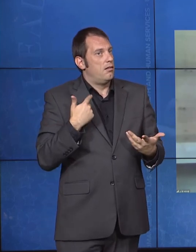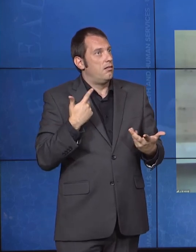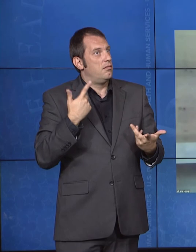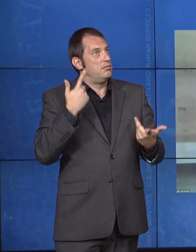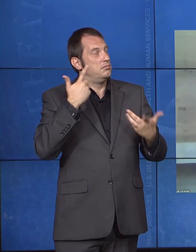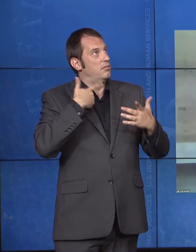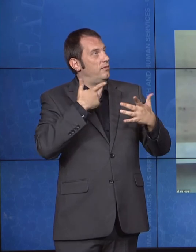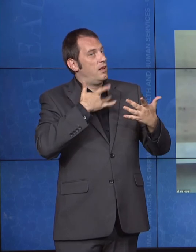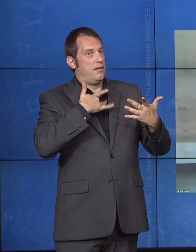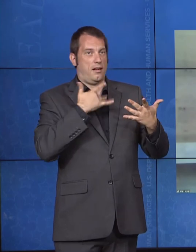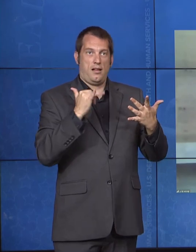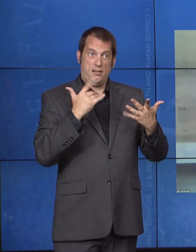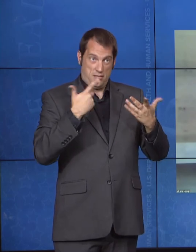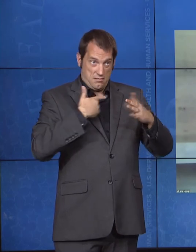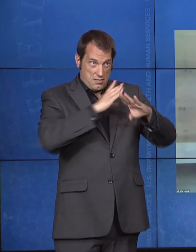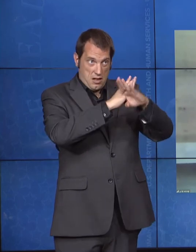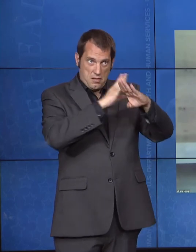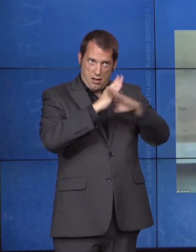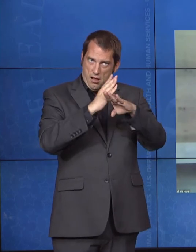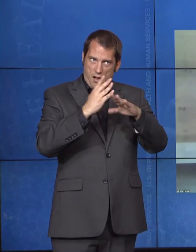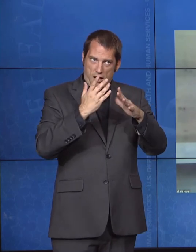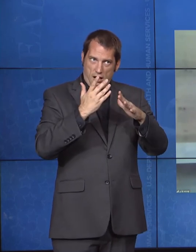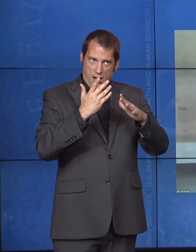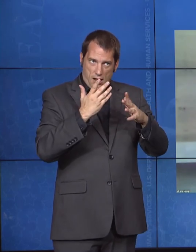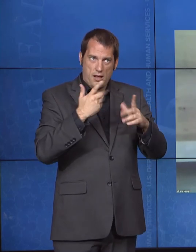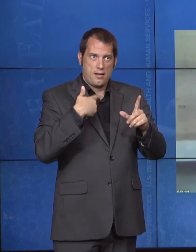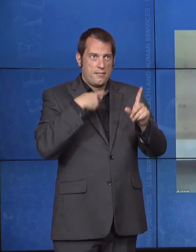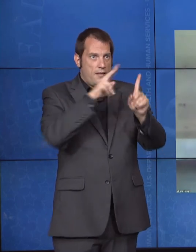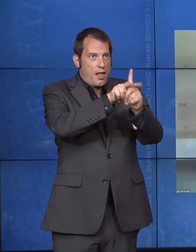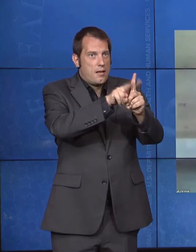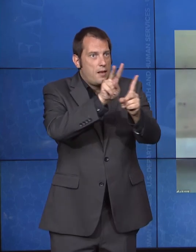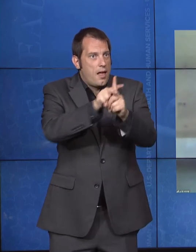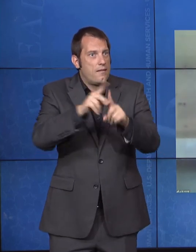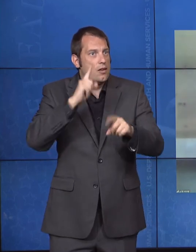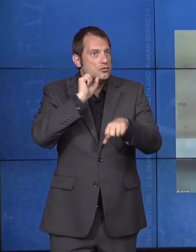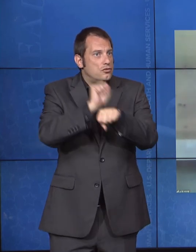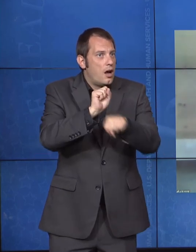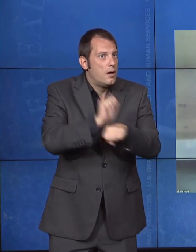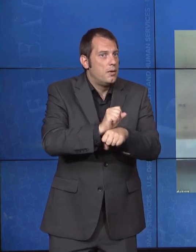or looking and applying to jobs or just trying to hang out with my friends and my family.